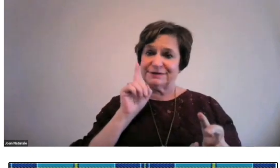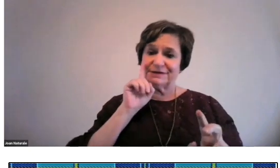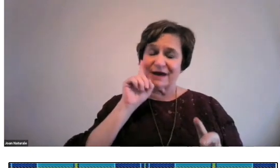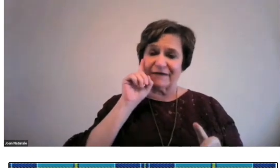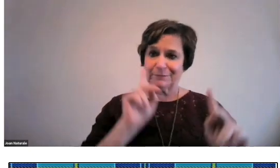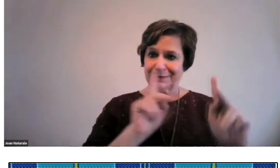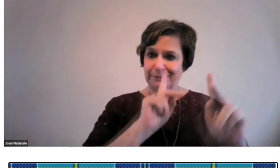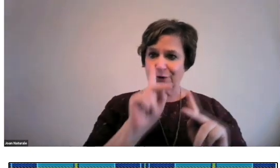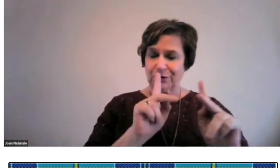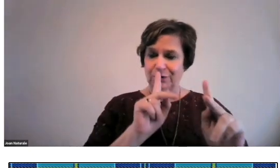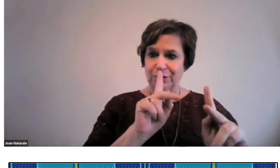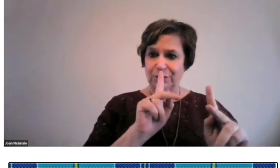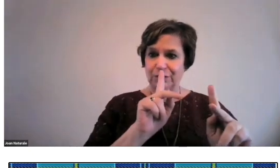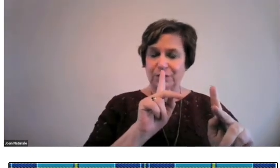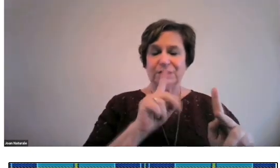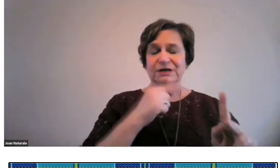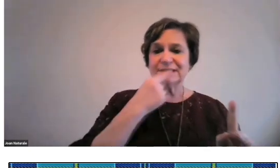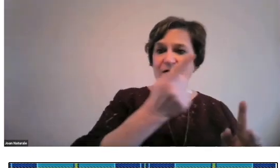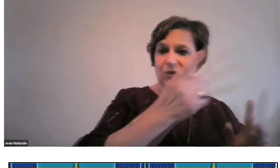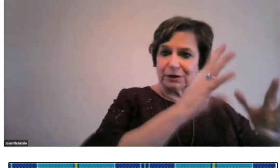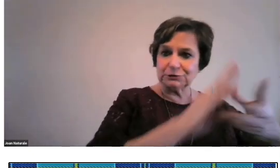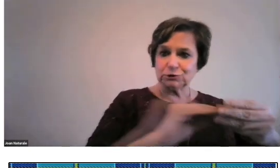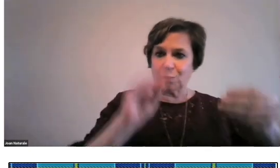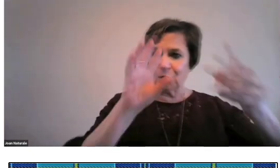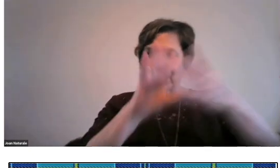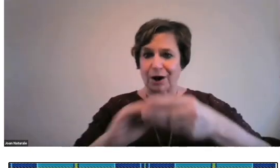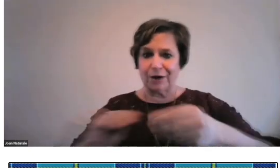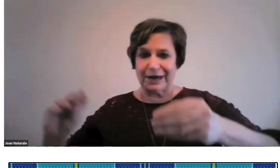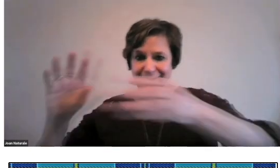Encouraging deaf people to tell their stories.